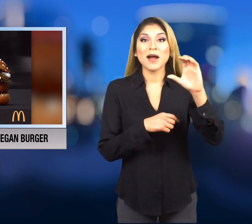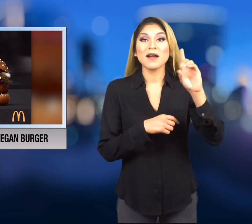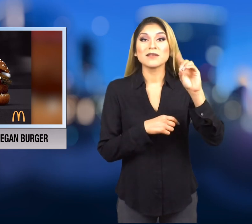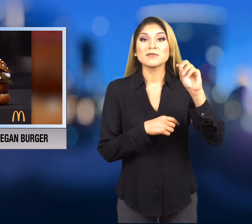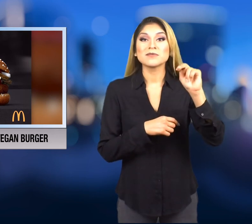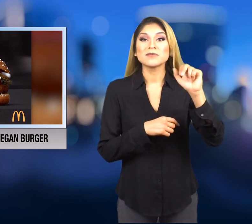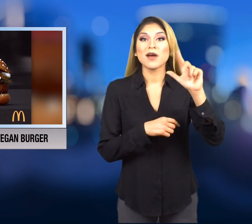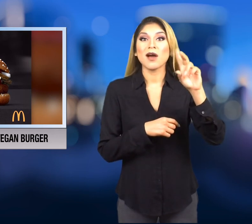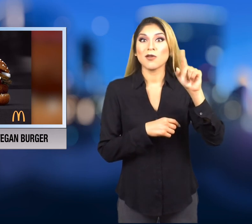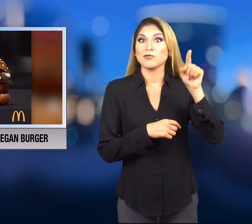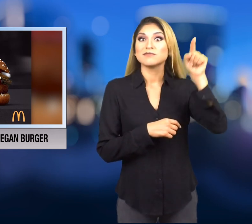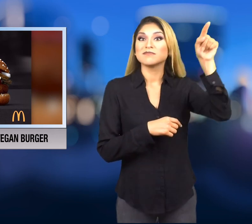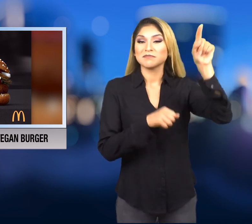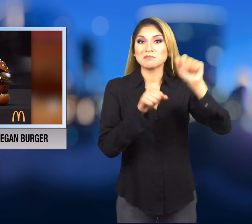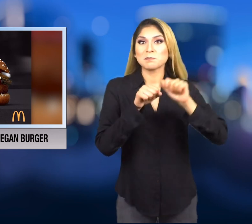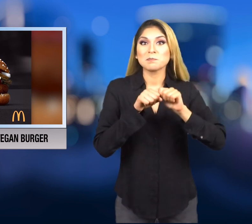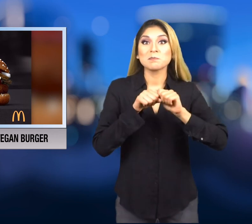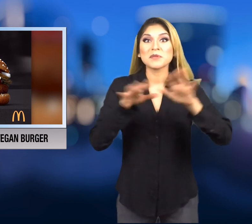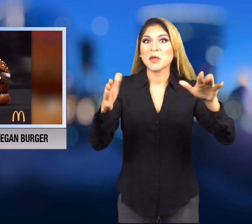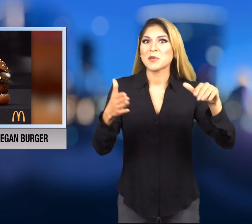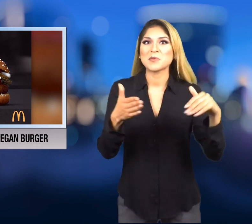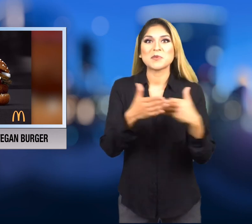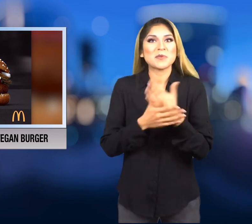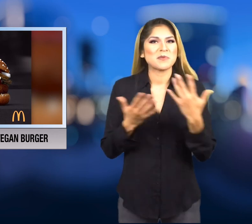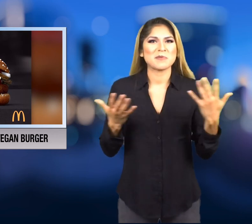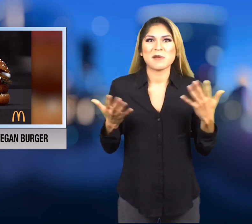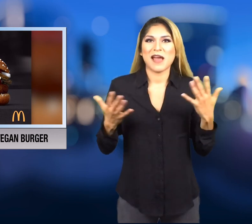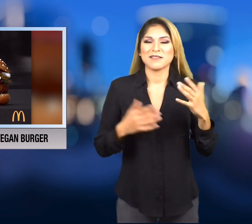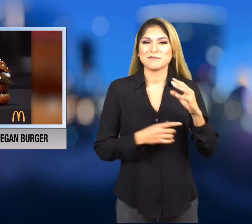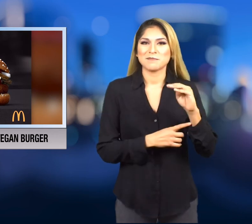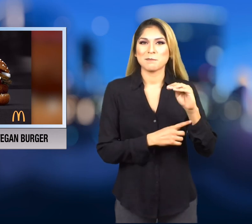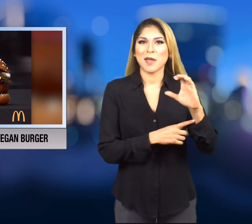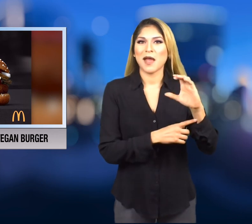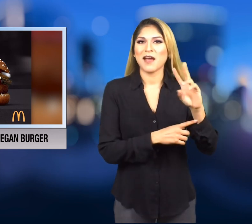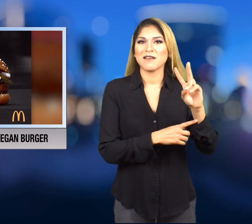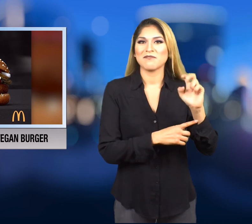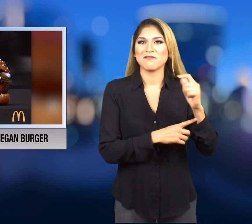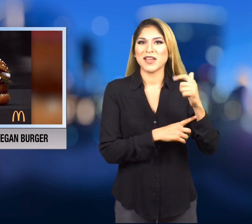is introducing the new McVegan burger.